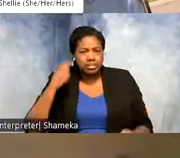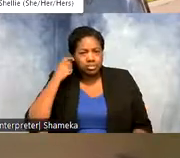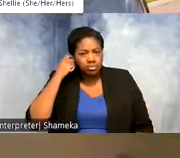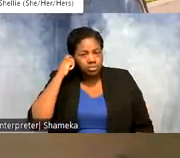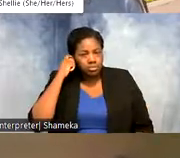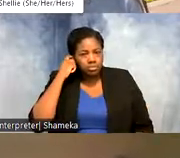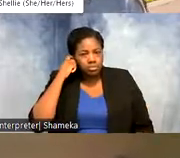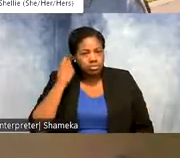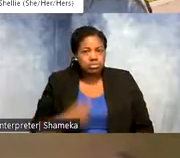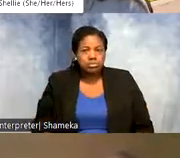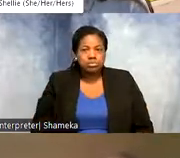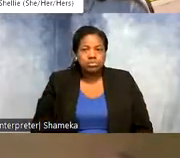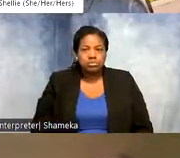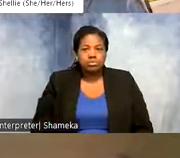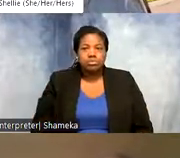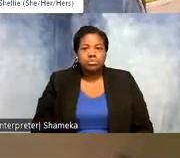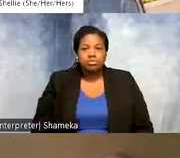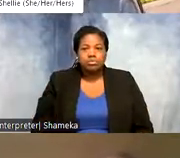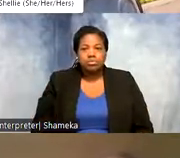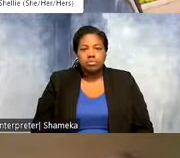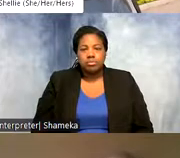I know the yellow ones might be a little harder to see on your screen.